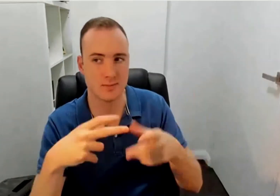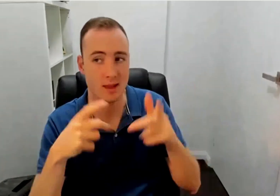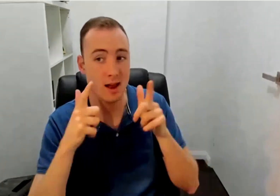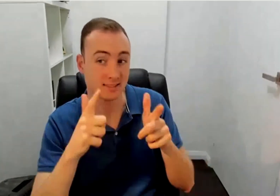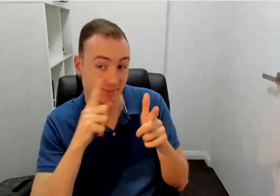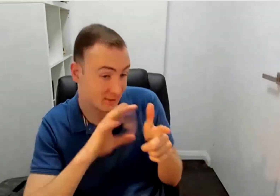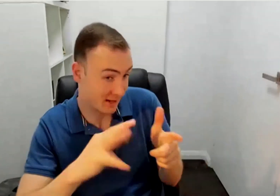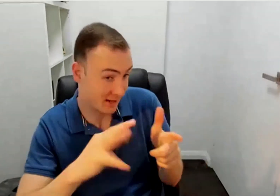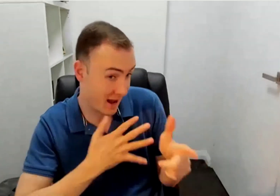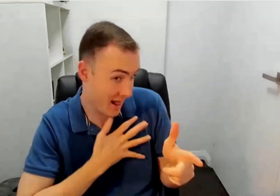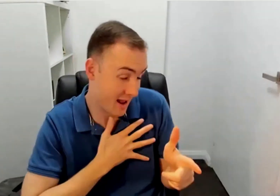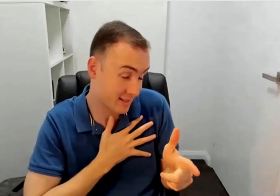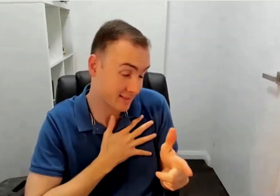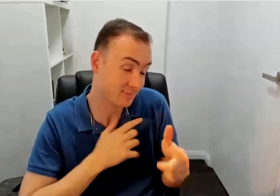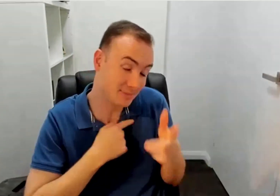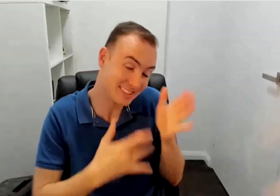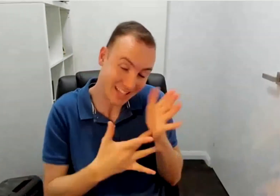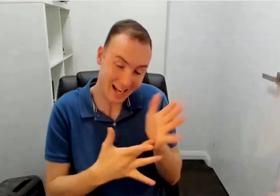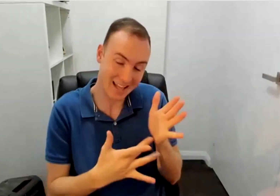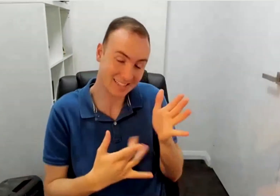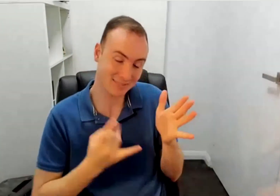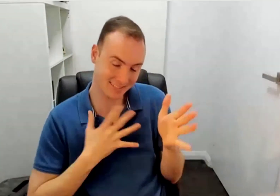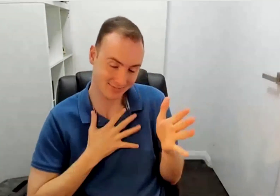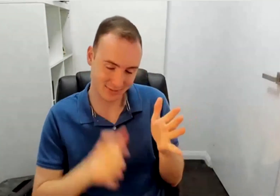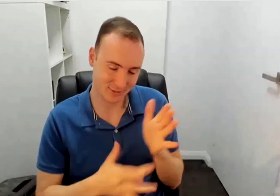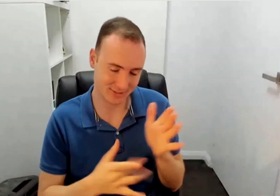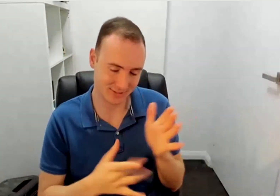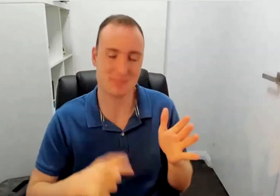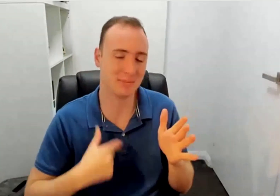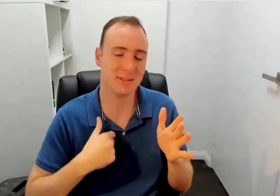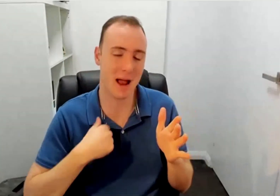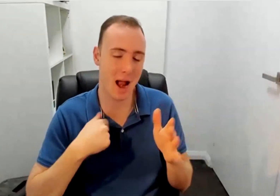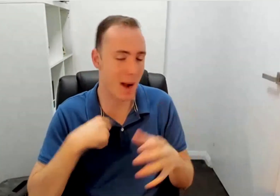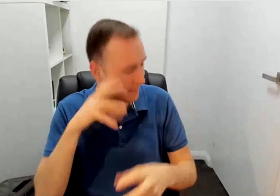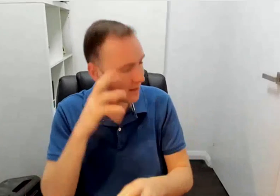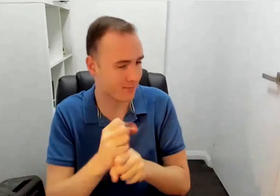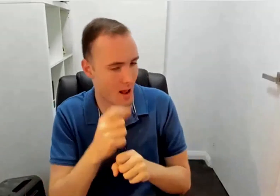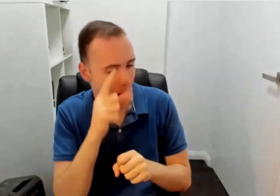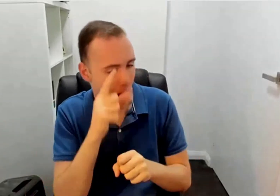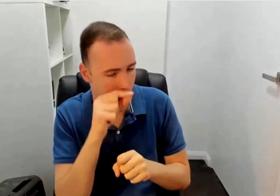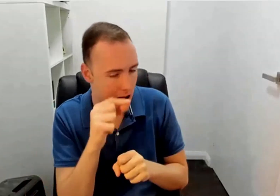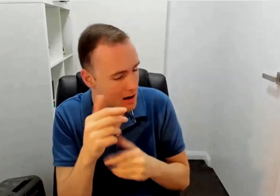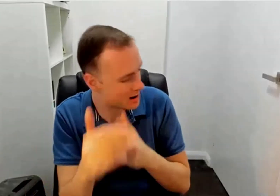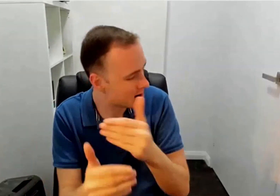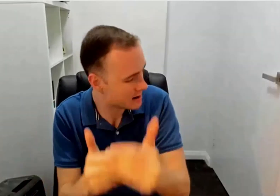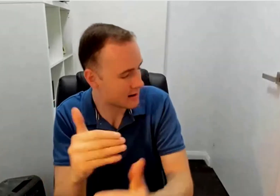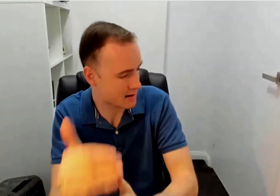For me it would be automatic captioning a lot of people may do may not like it but I believe that